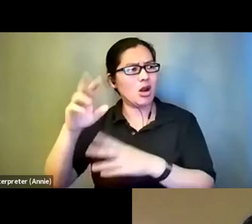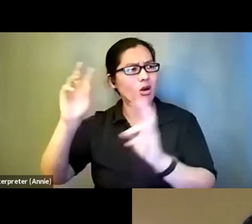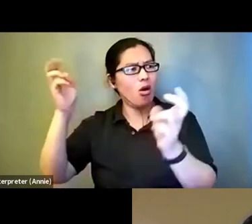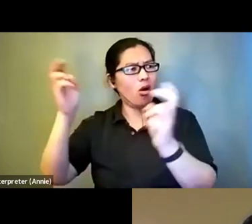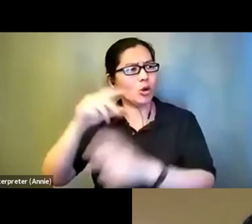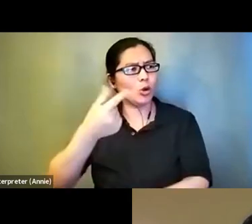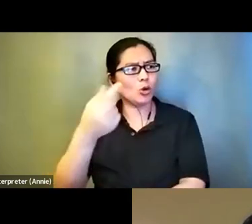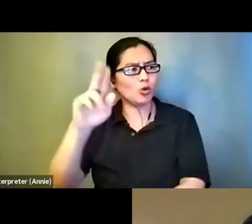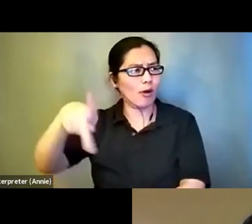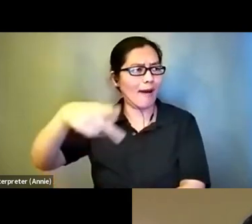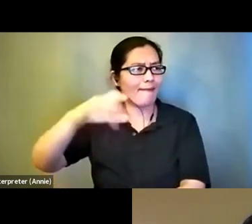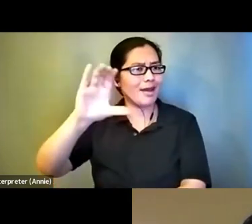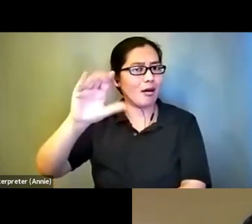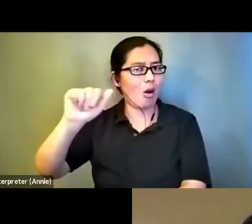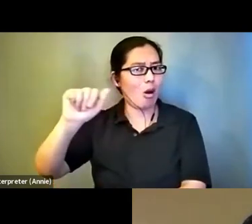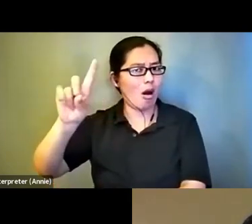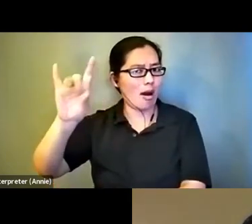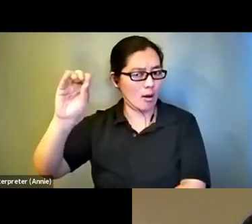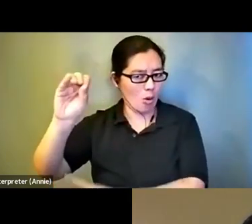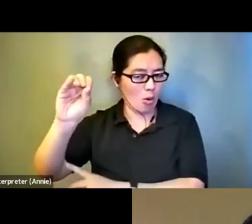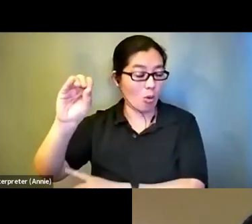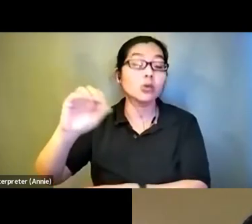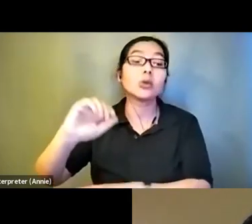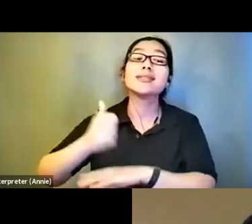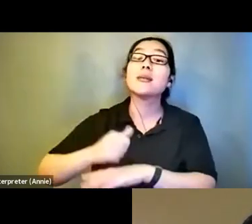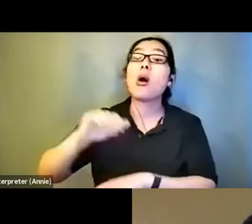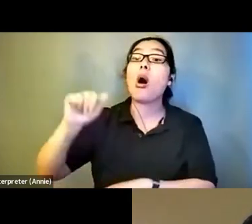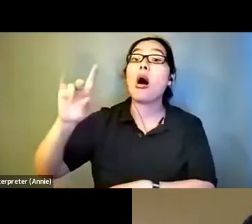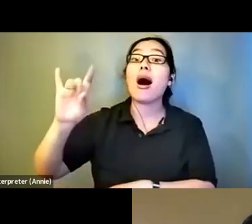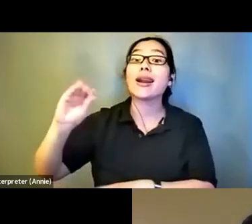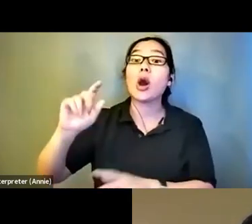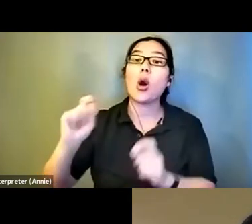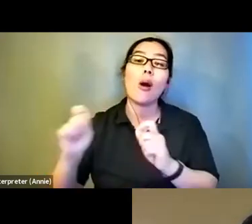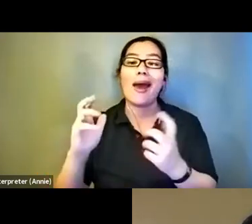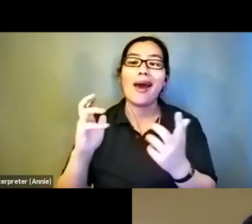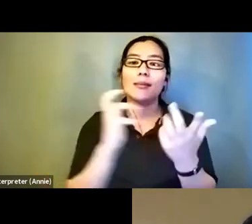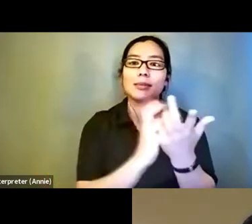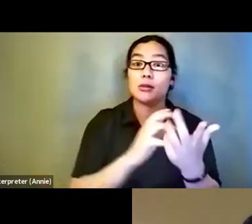creating audio adaptations of comic books, DC